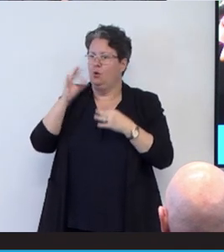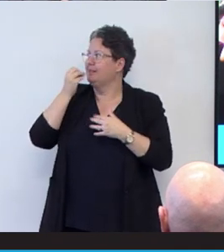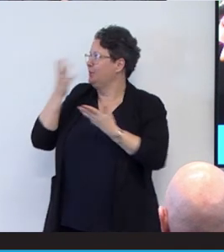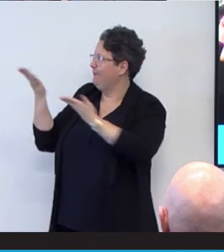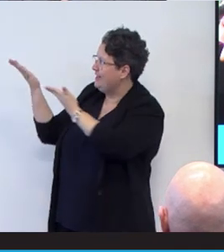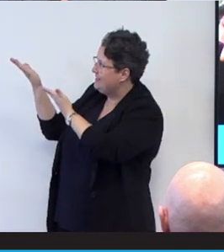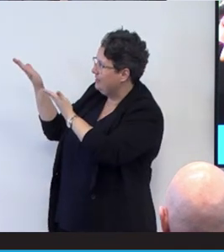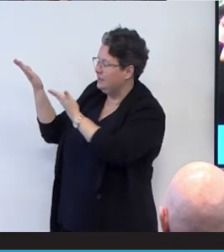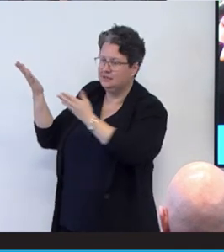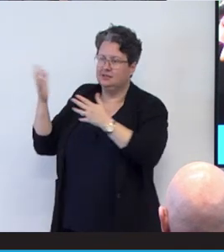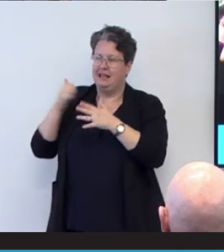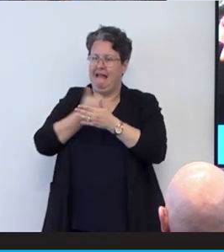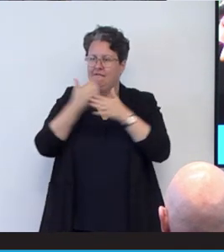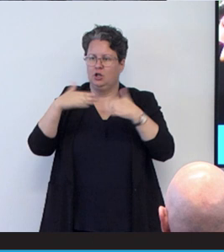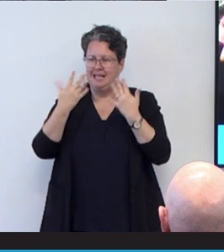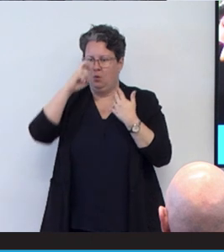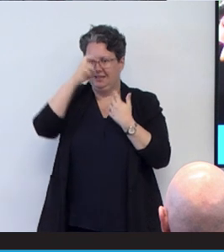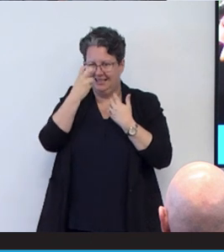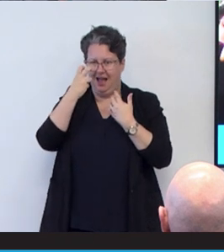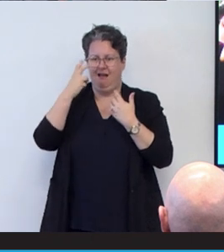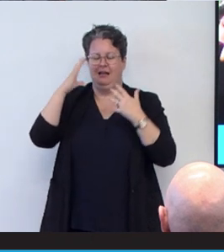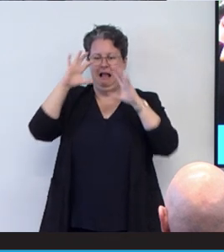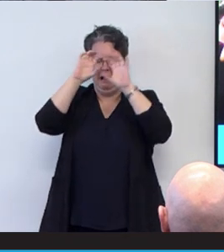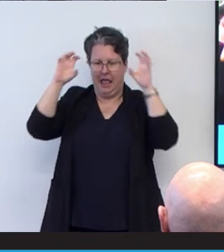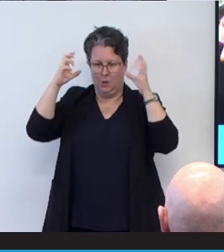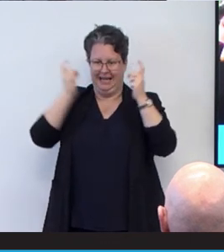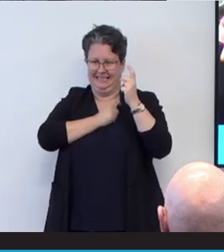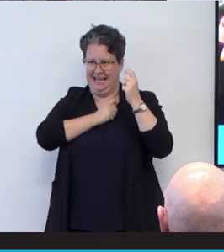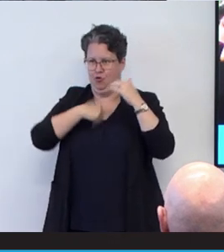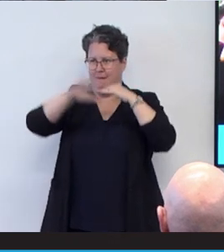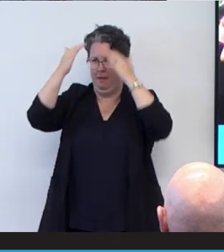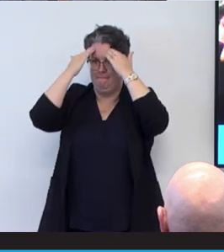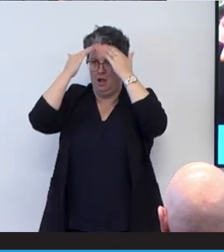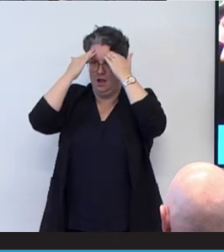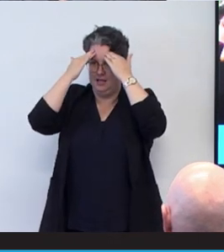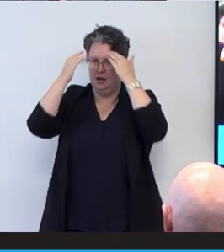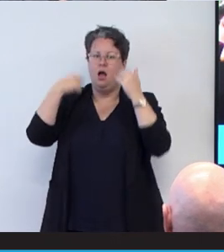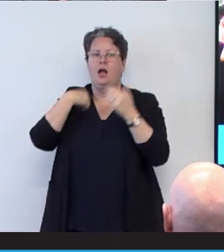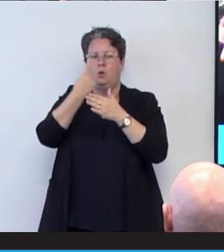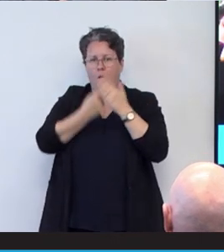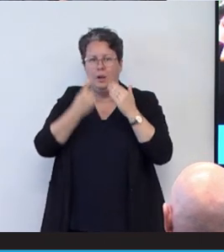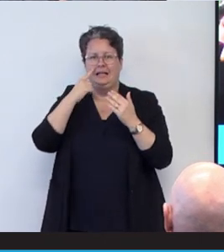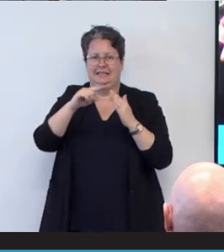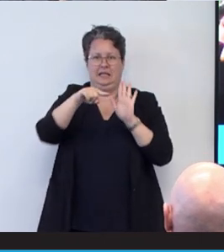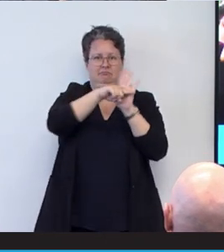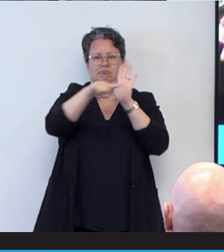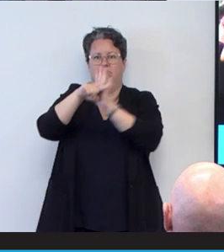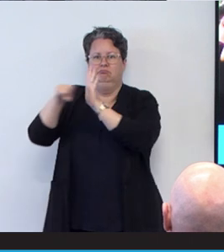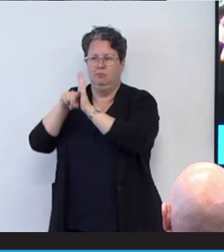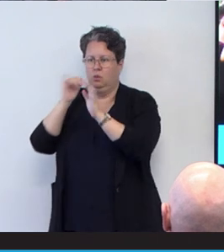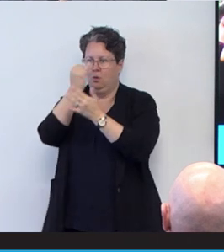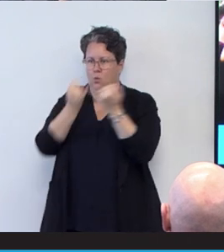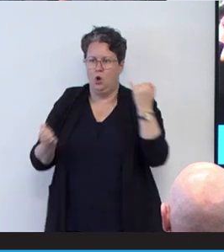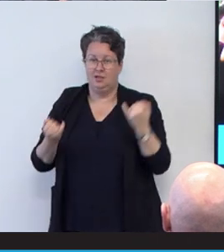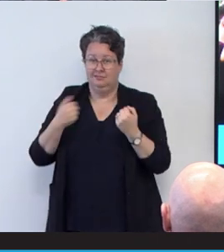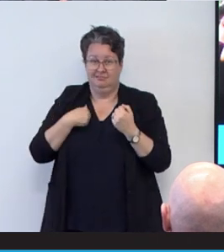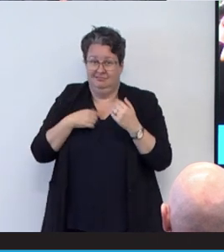but dark and cloudy and scary. And when I was only seeing the worst, I couldn't do anything.